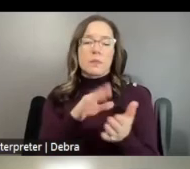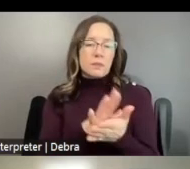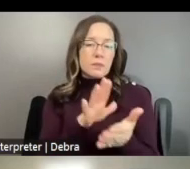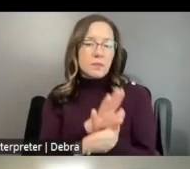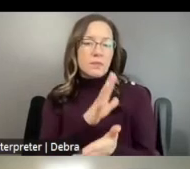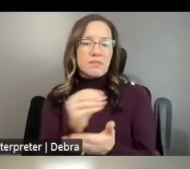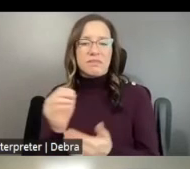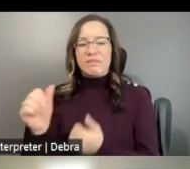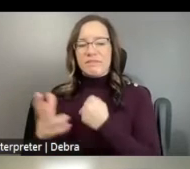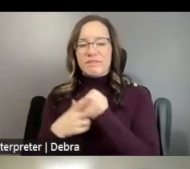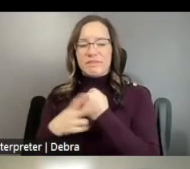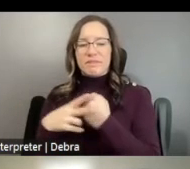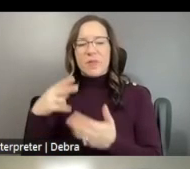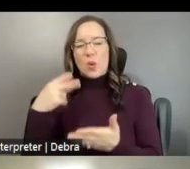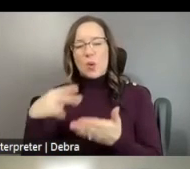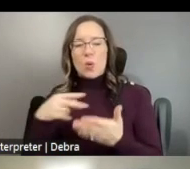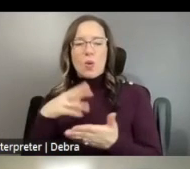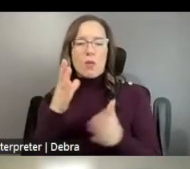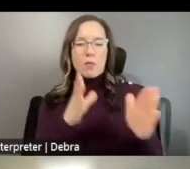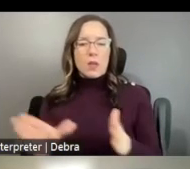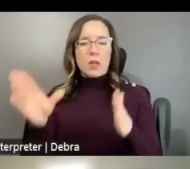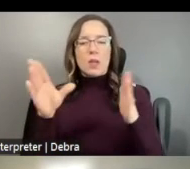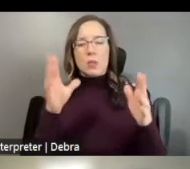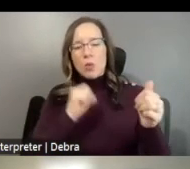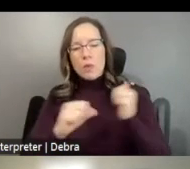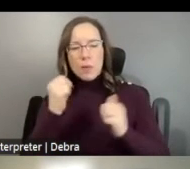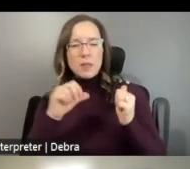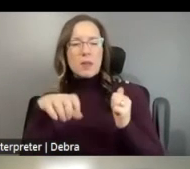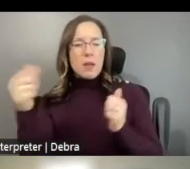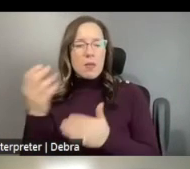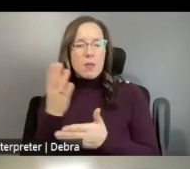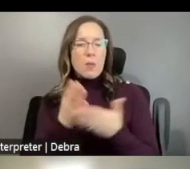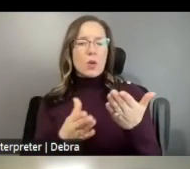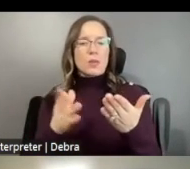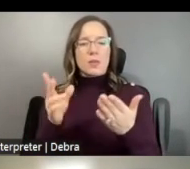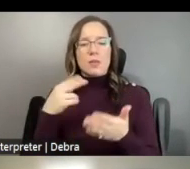OF CHOREOGRAPHY PERFORMANCES AND OTHER ASPECTS OF DANCE HISTORY IN WAYS THAT INCREASE THE